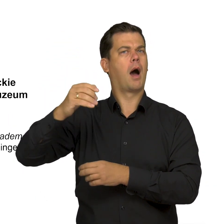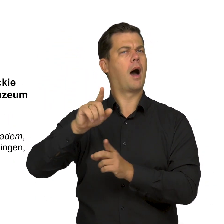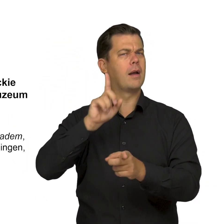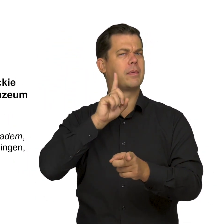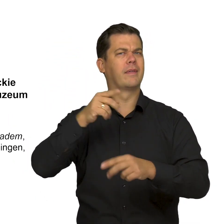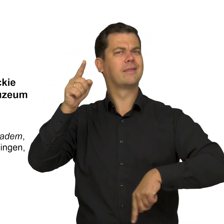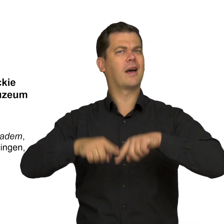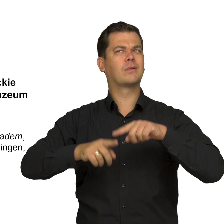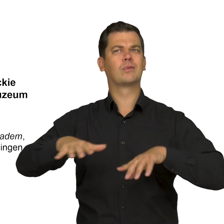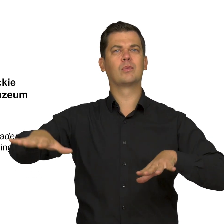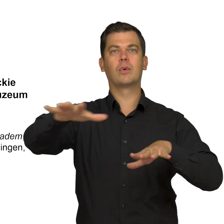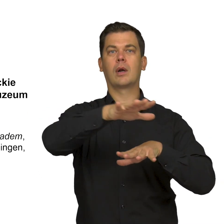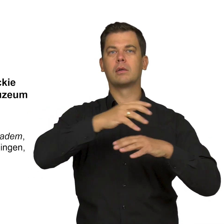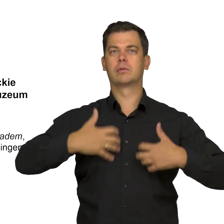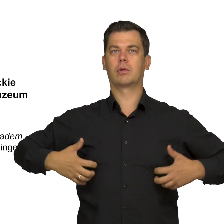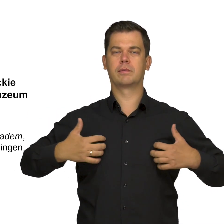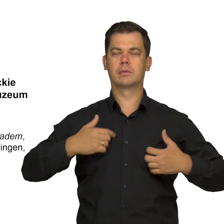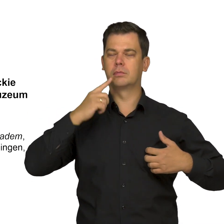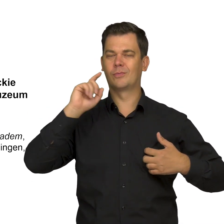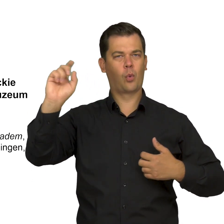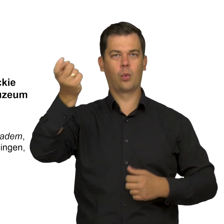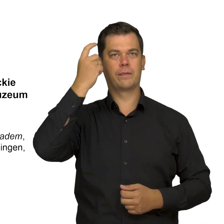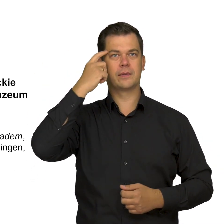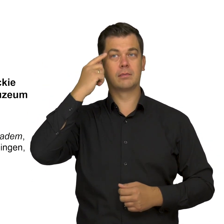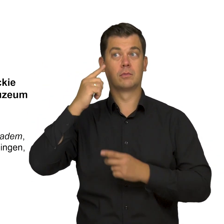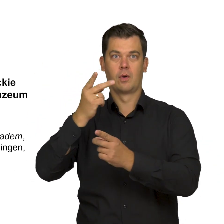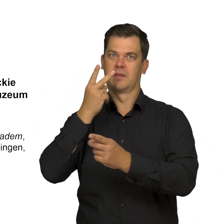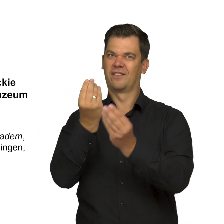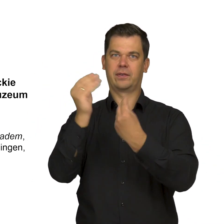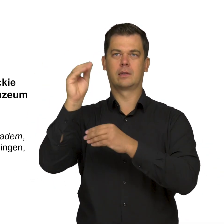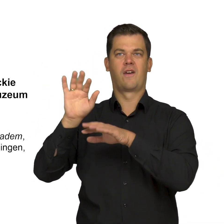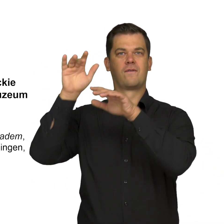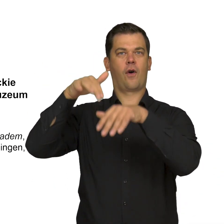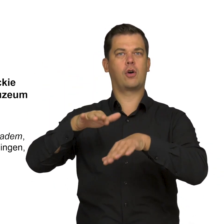nature is the main protagonist here. The waterfall is in the foreground.